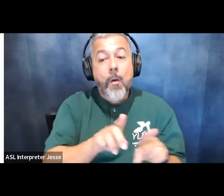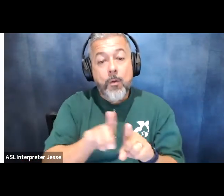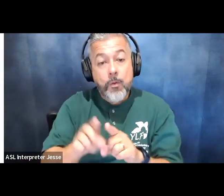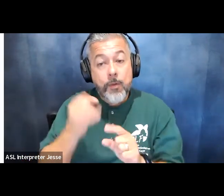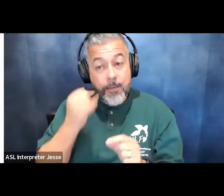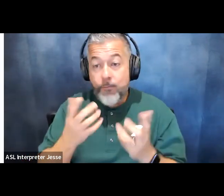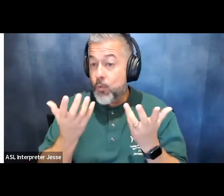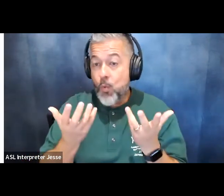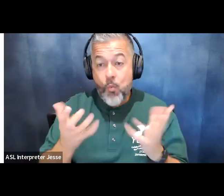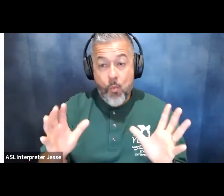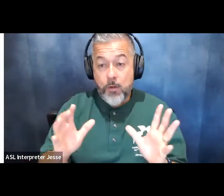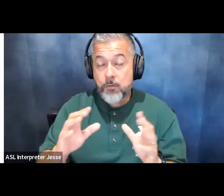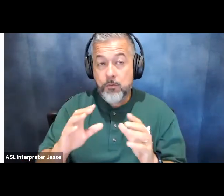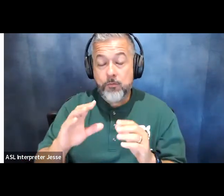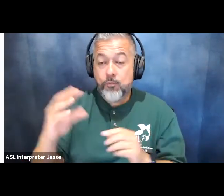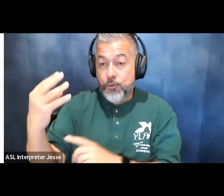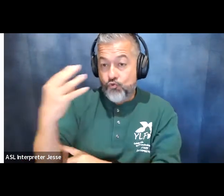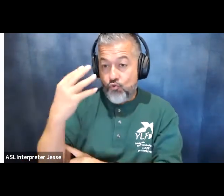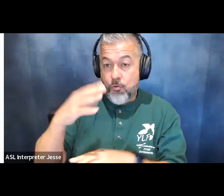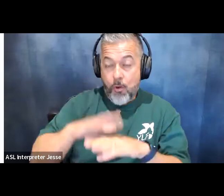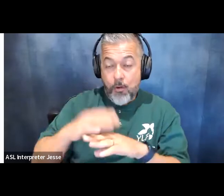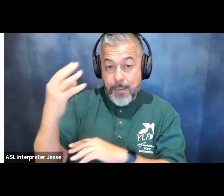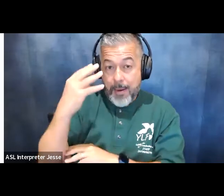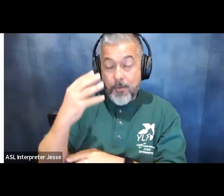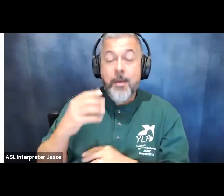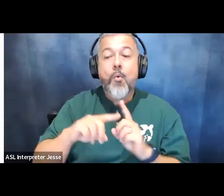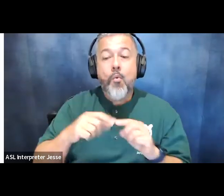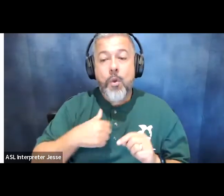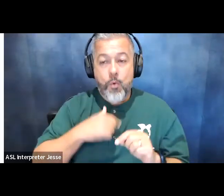session being recorded but that's not something you're comfortable with with having your picture